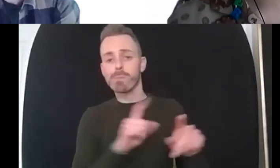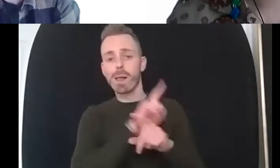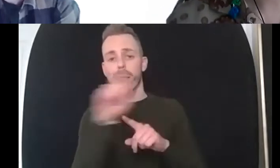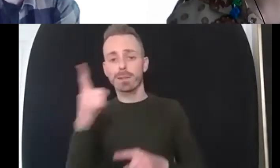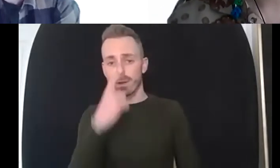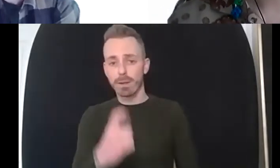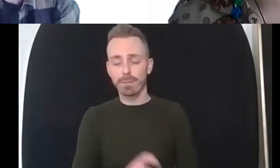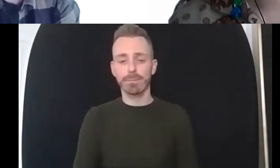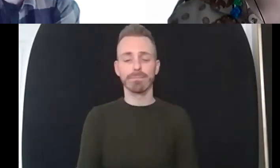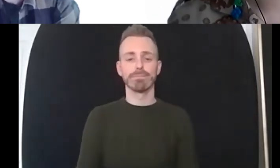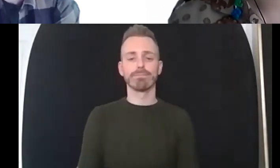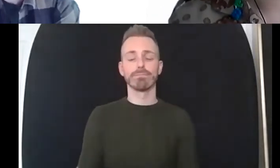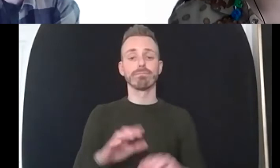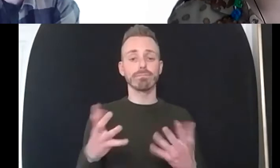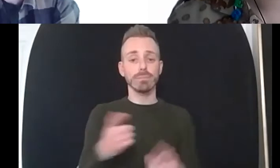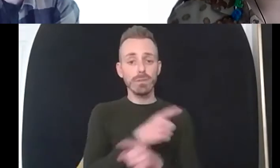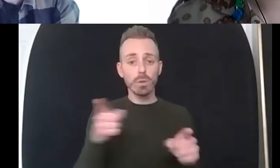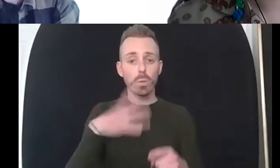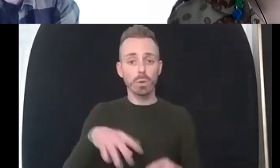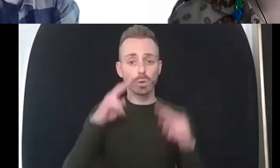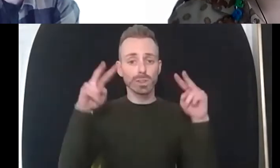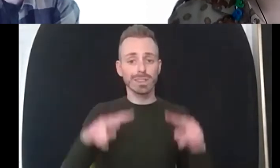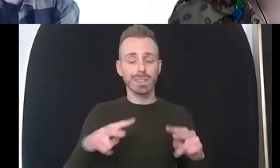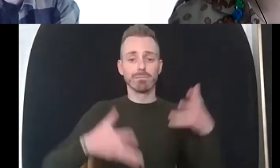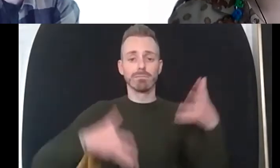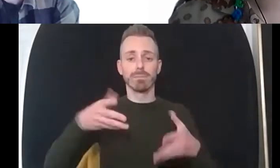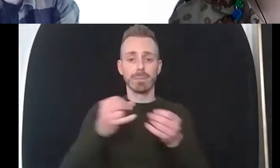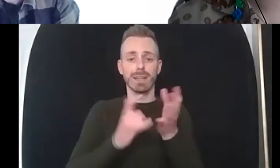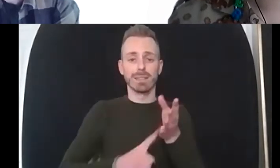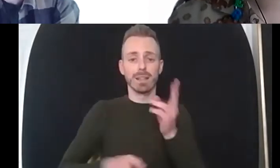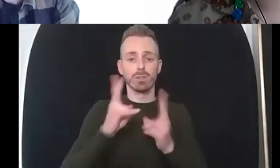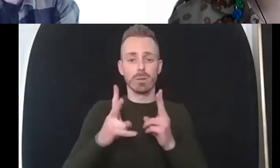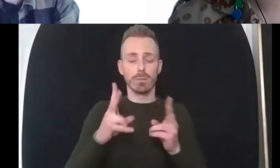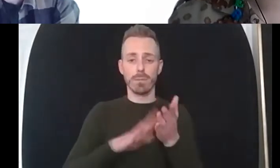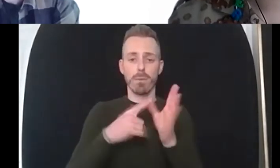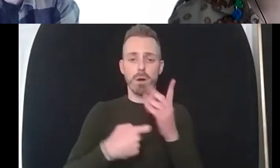if you want to see uh our british sign language interpreter mark a bit bigger if we want to see